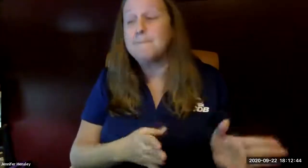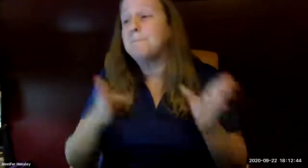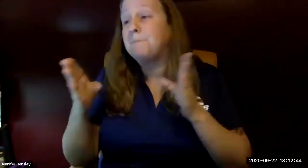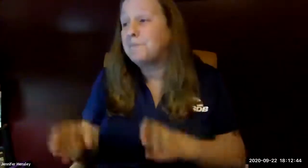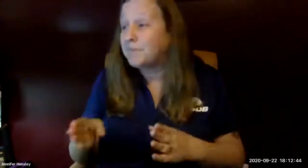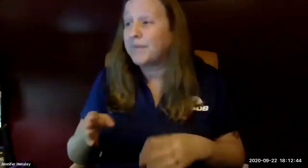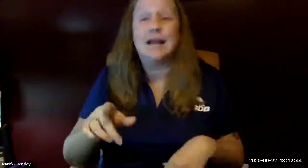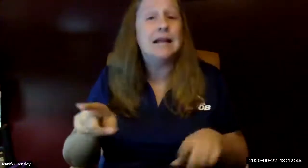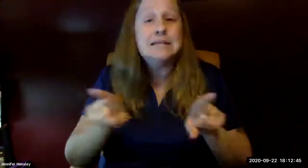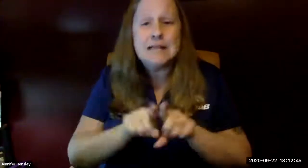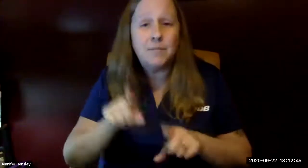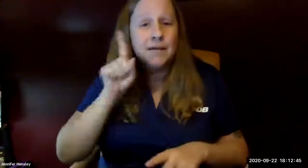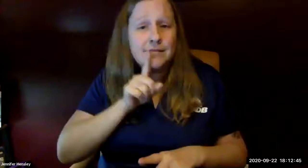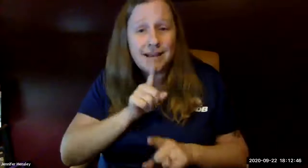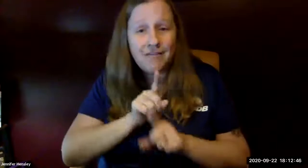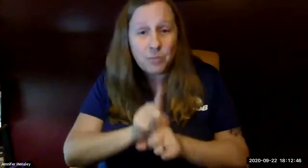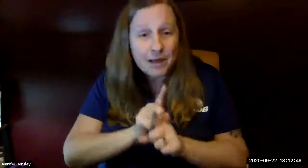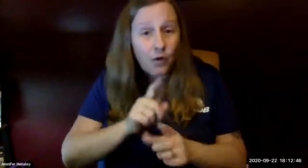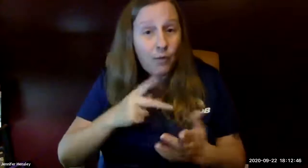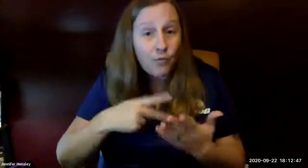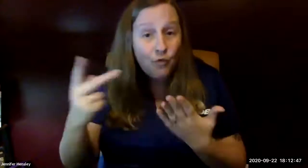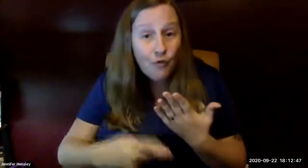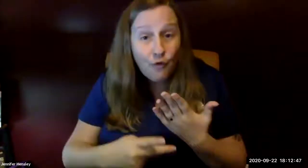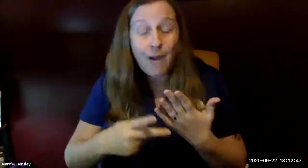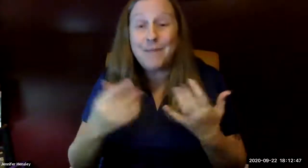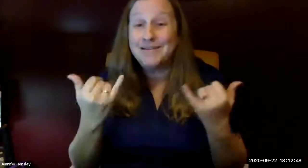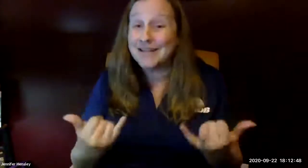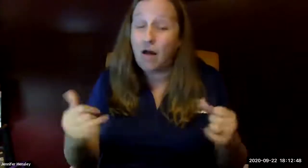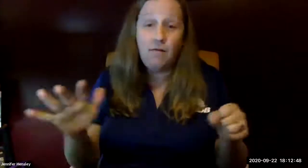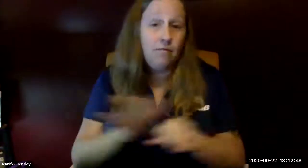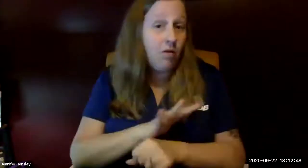online